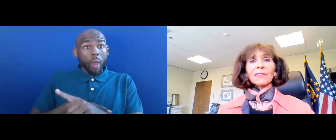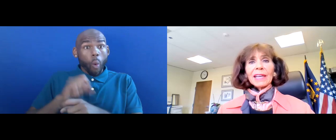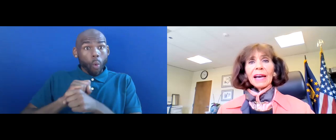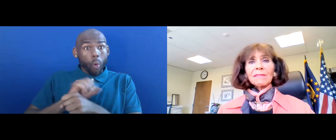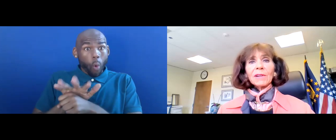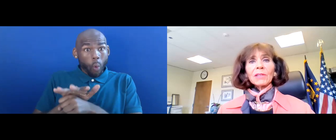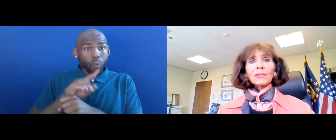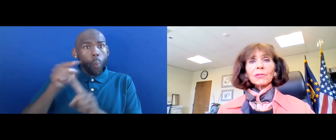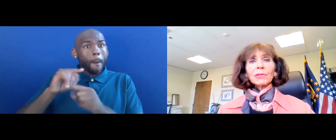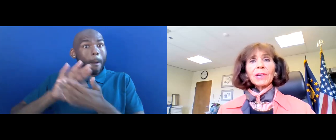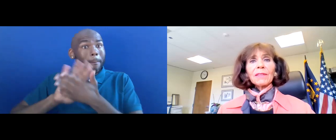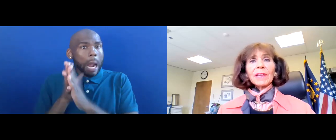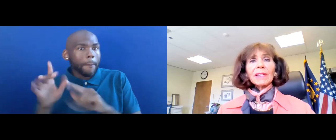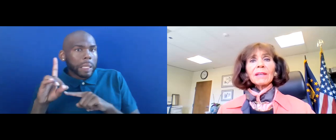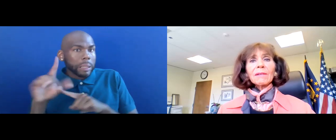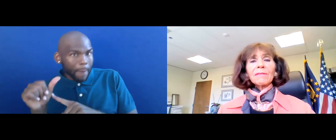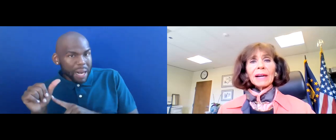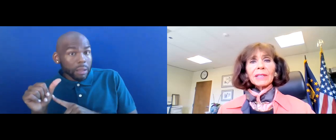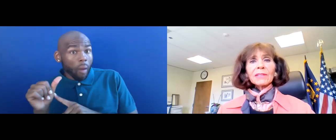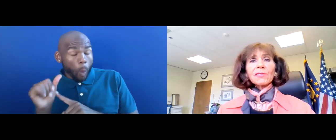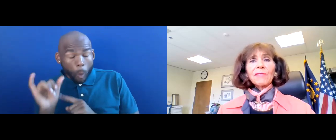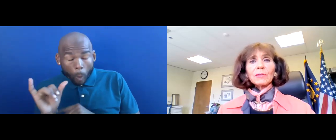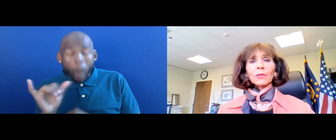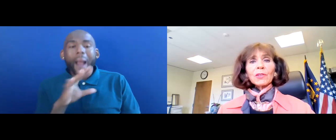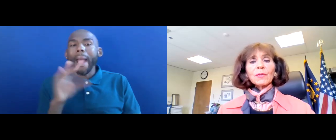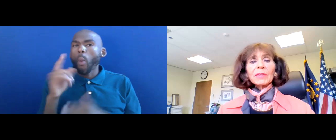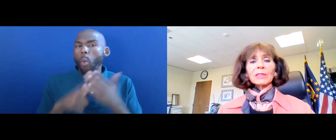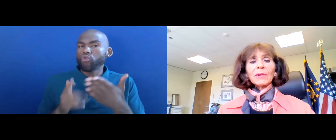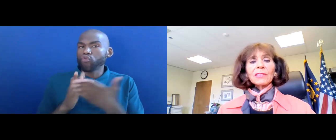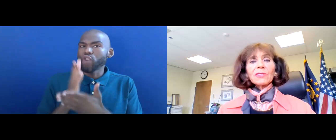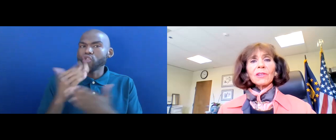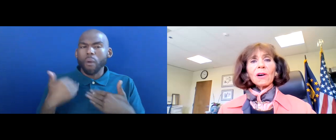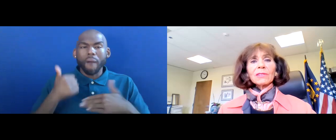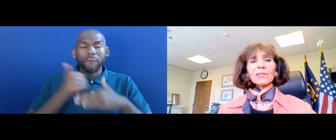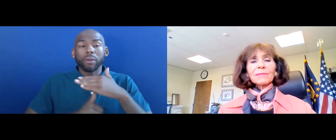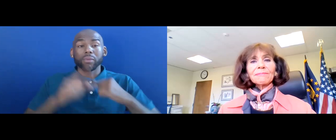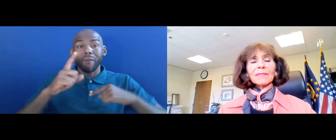THAT THEY HAVE UNDER THE VARIOUS FEDERAL DISABILITY RIGHTS LAWS.